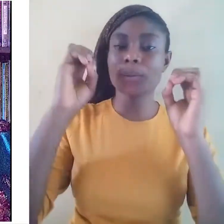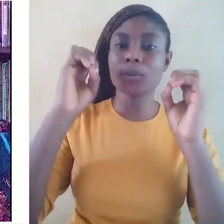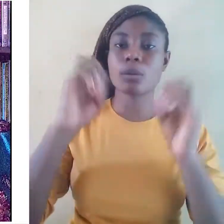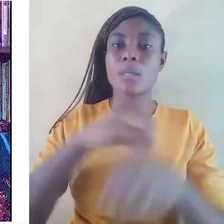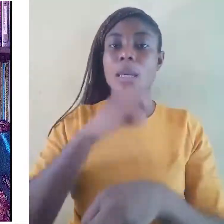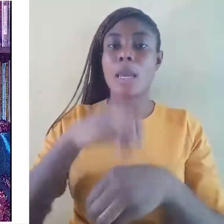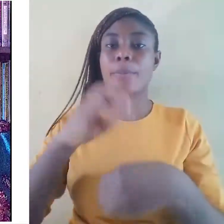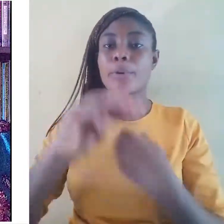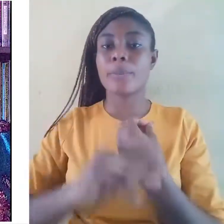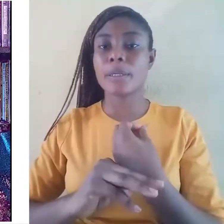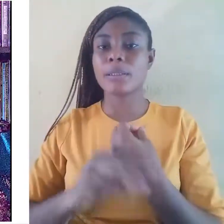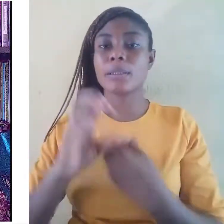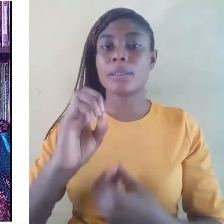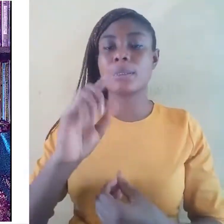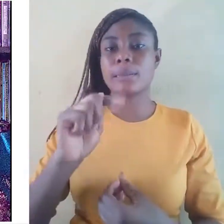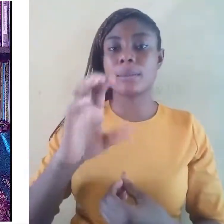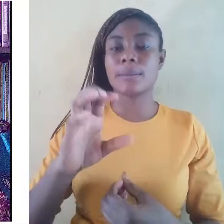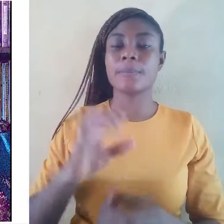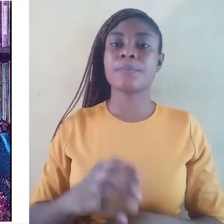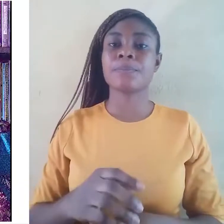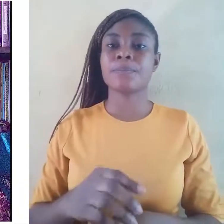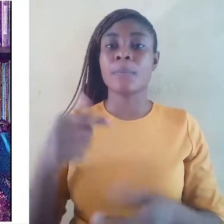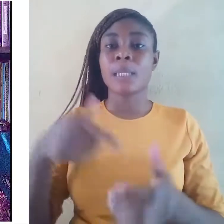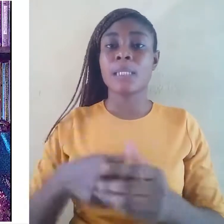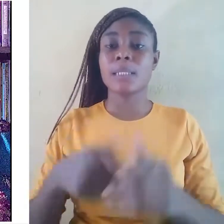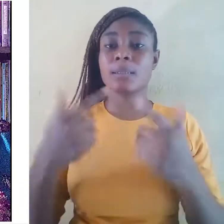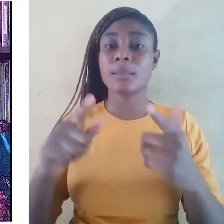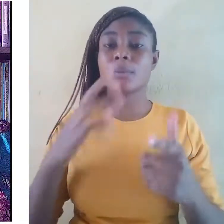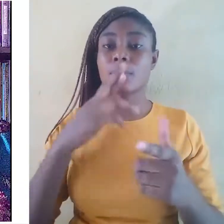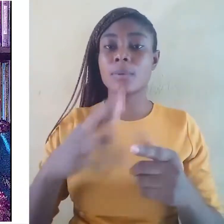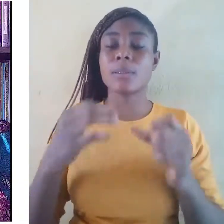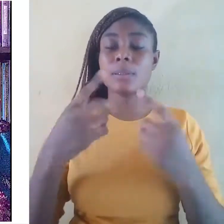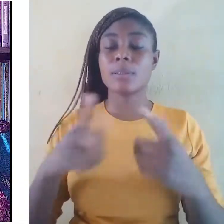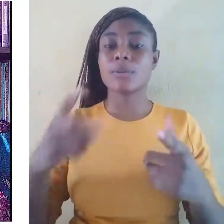The majority languages are languages of power, and they are not threatened.